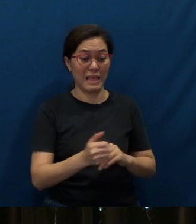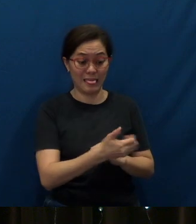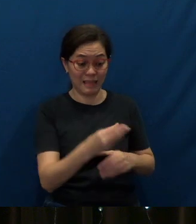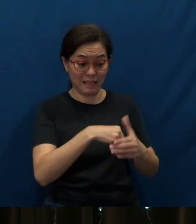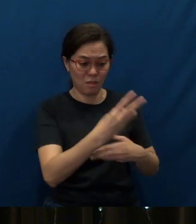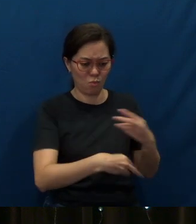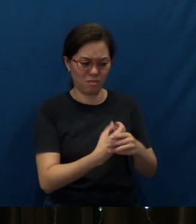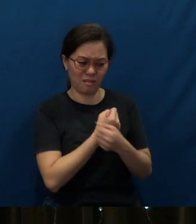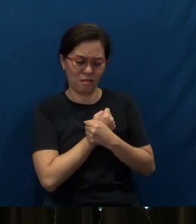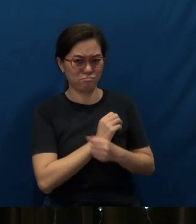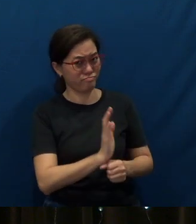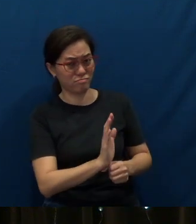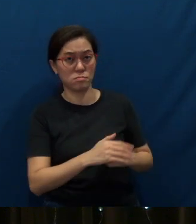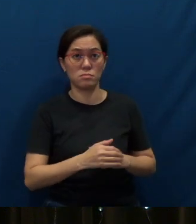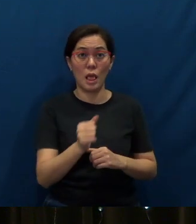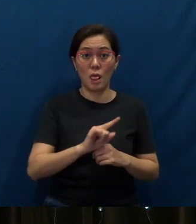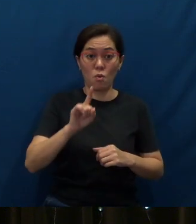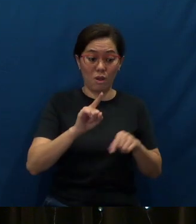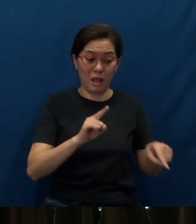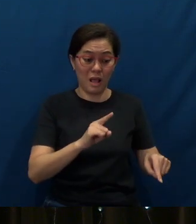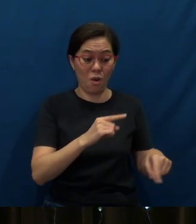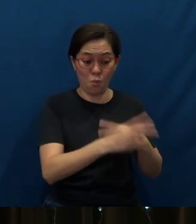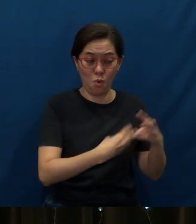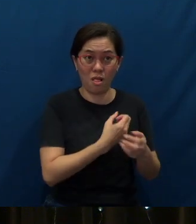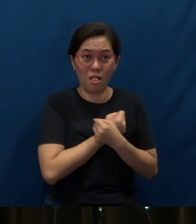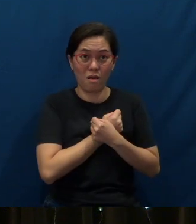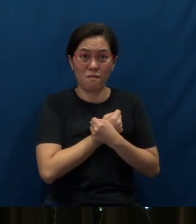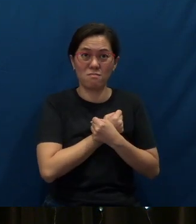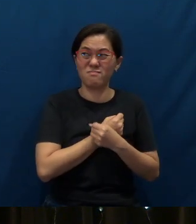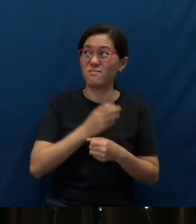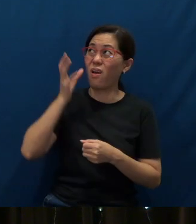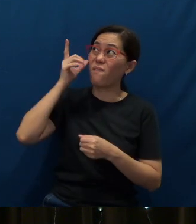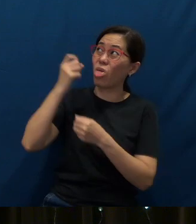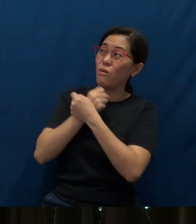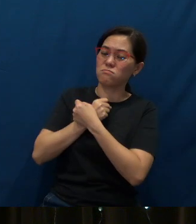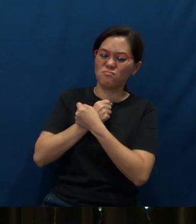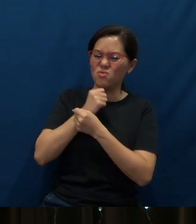If anyone loves the world, love for the Father is not in them.